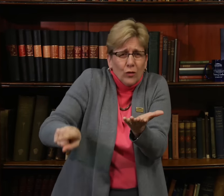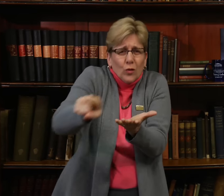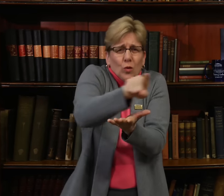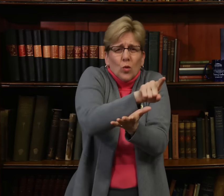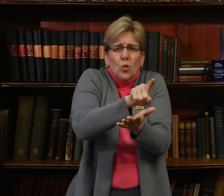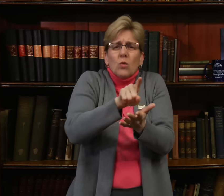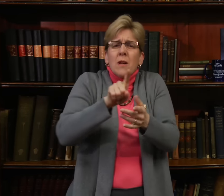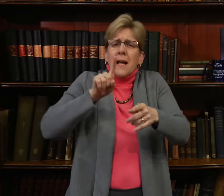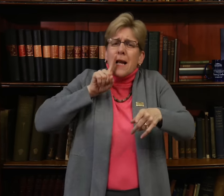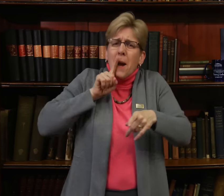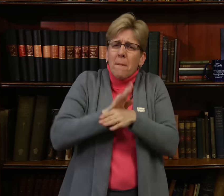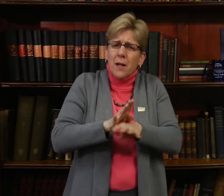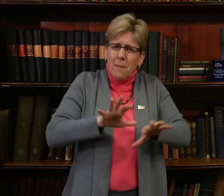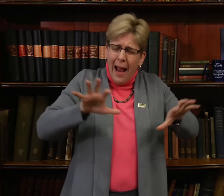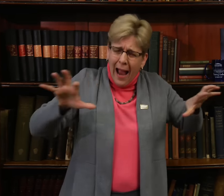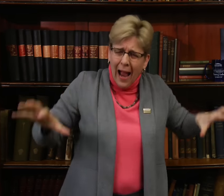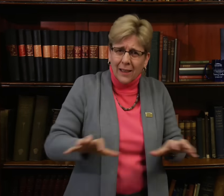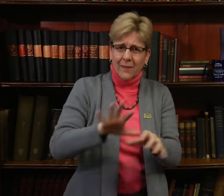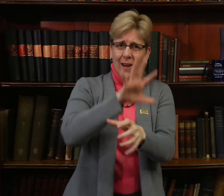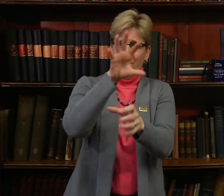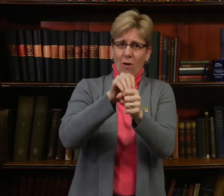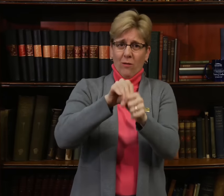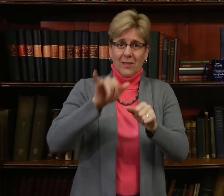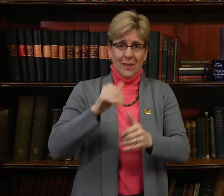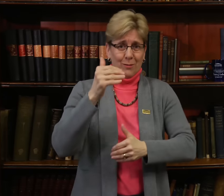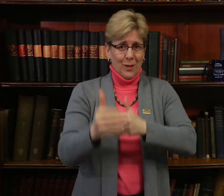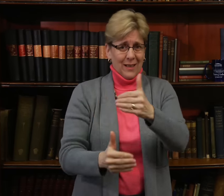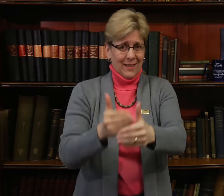I ask that you each commit commit to being actively involved in this process.